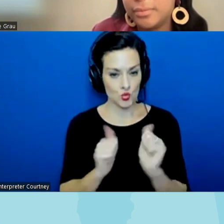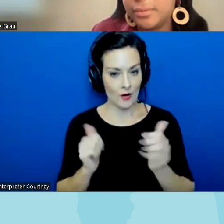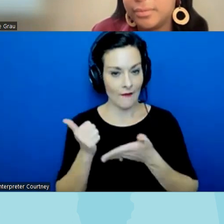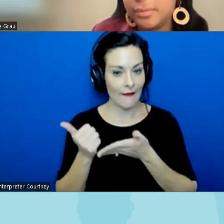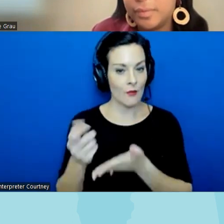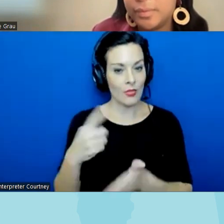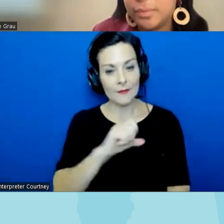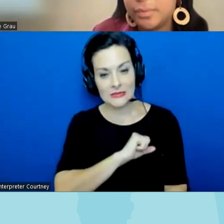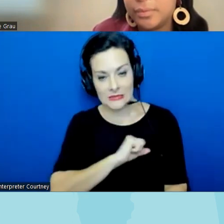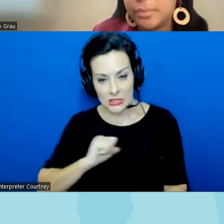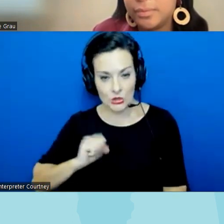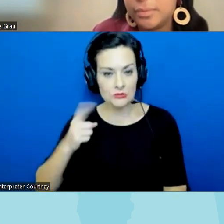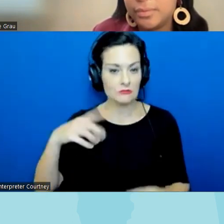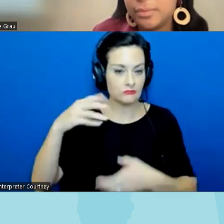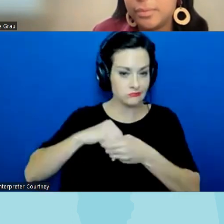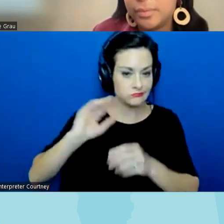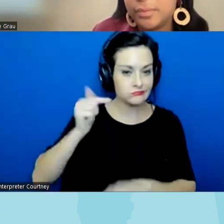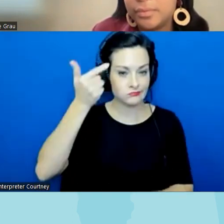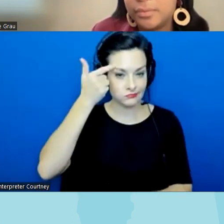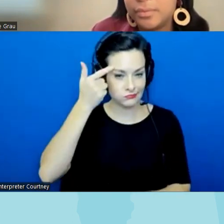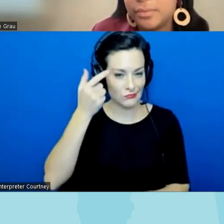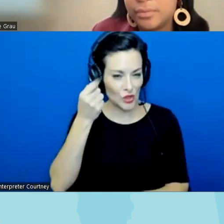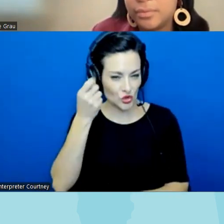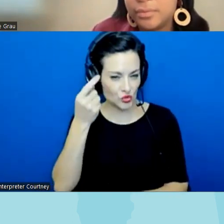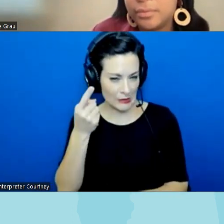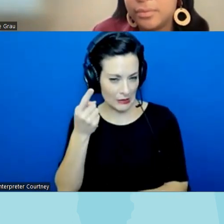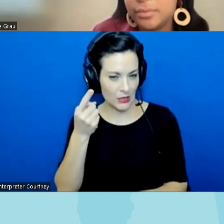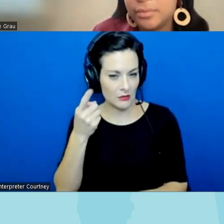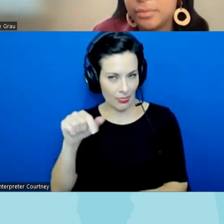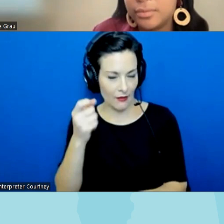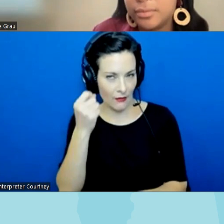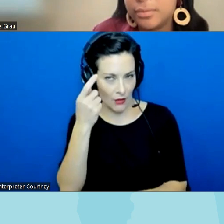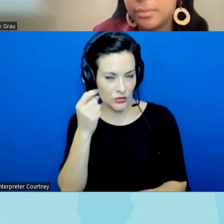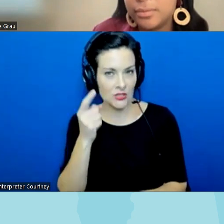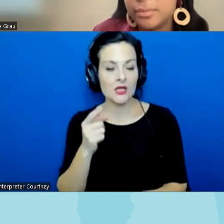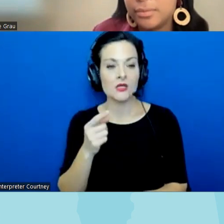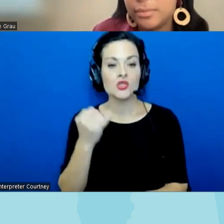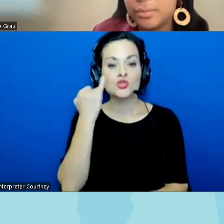officials understand that I think resonates with some of them is that opposing book bands